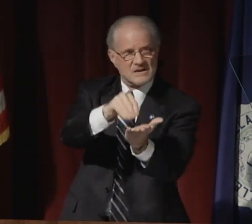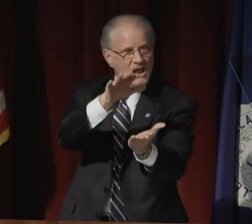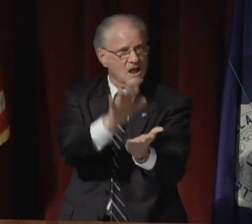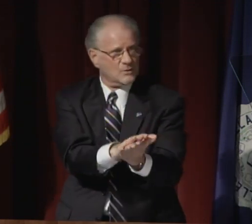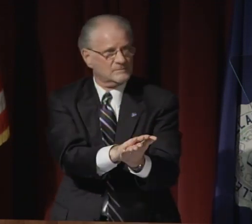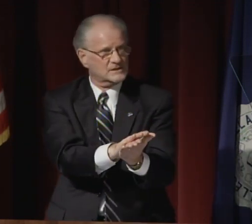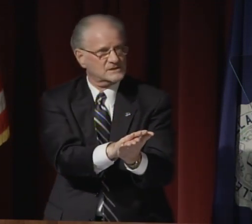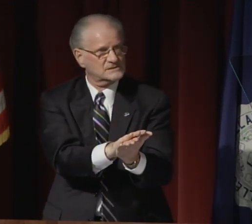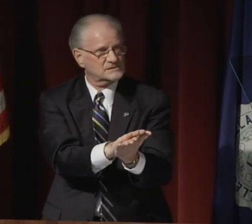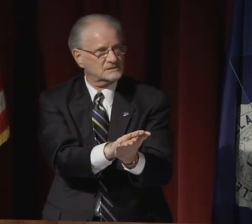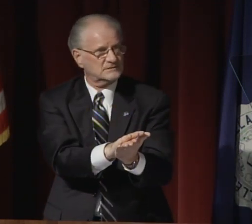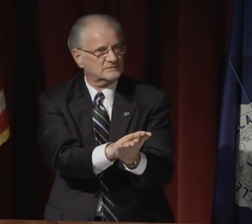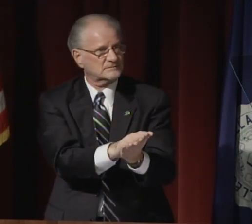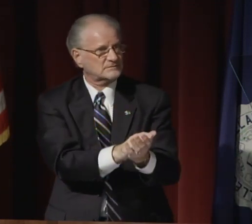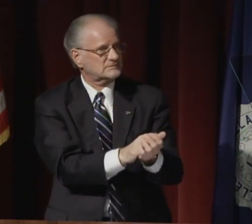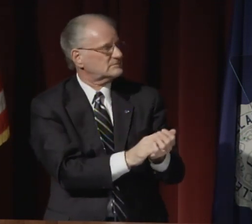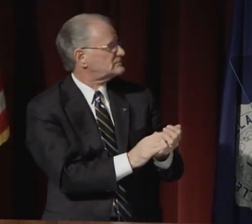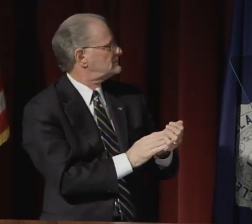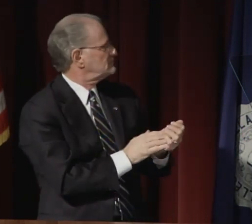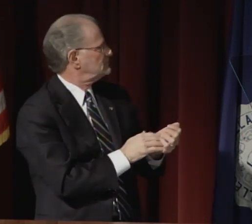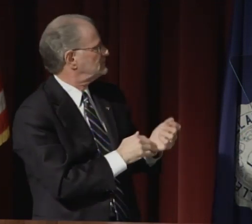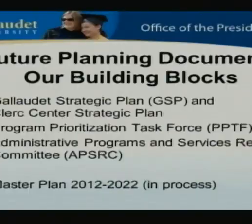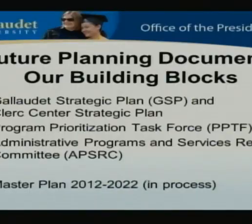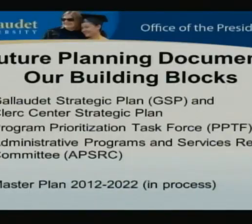We will put together our future from our planning documents.